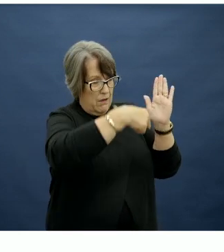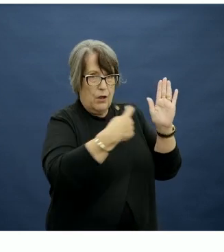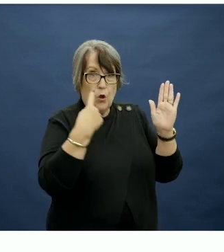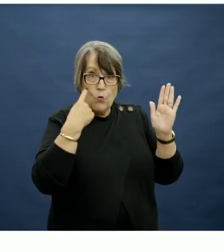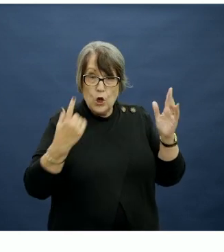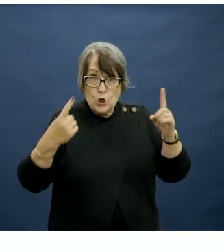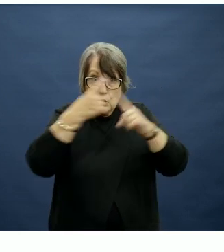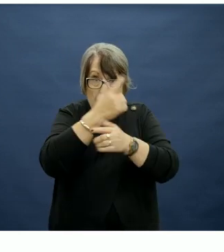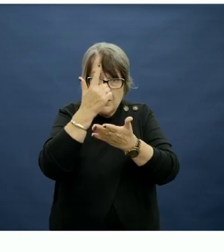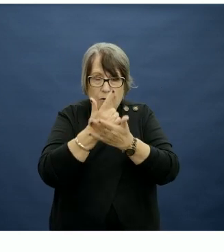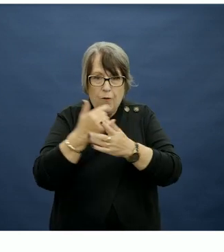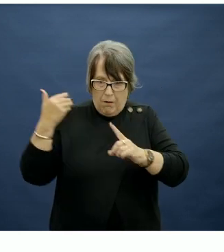decades.